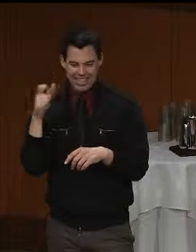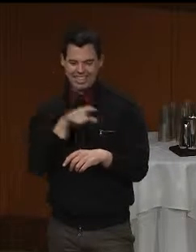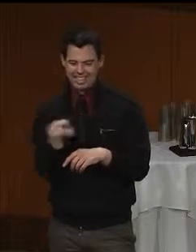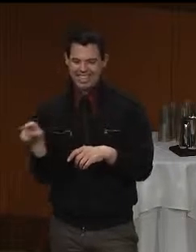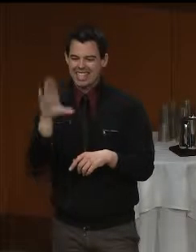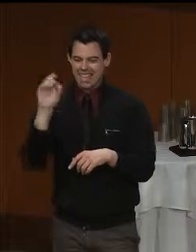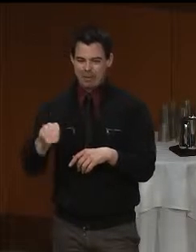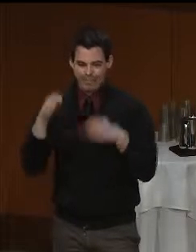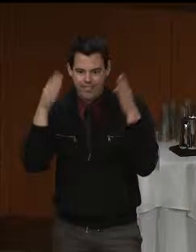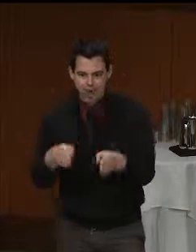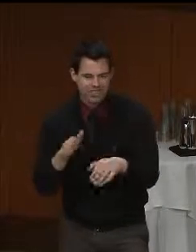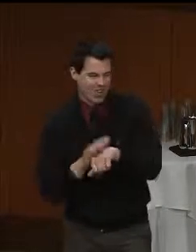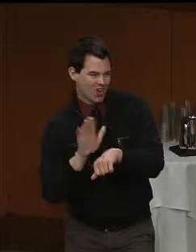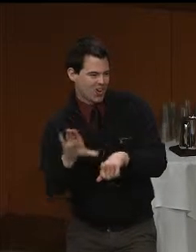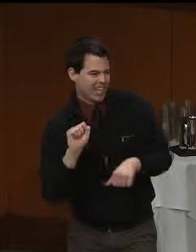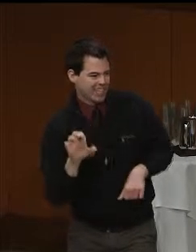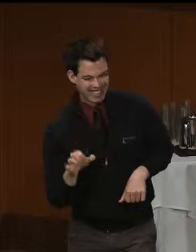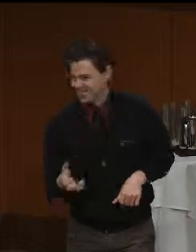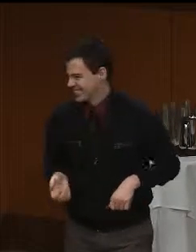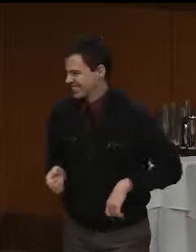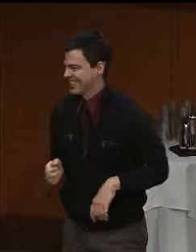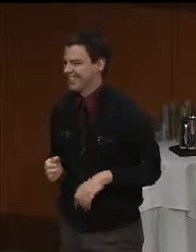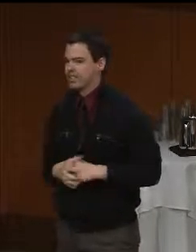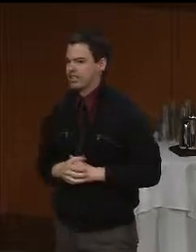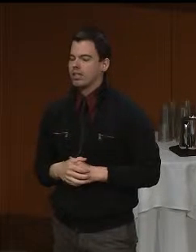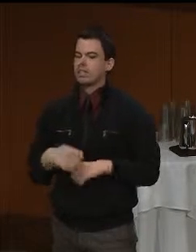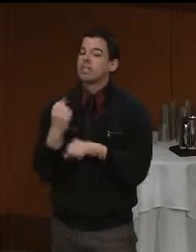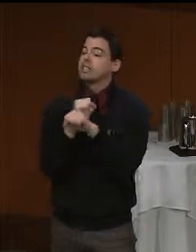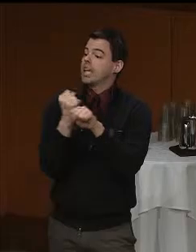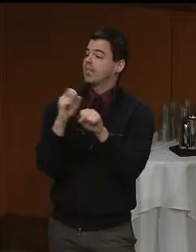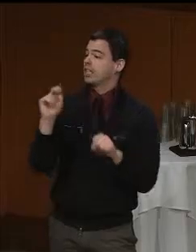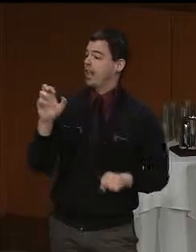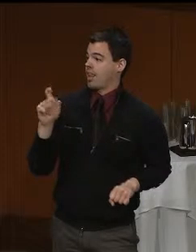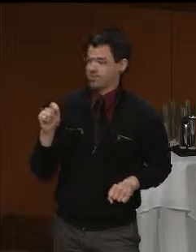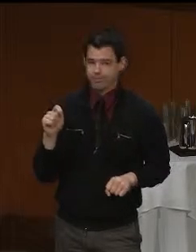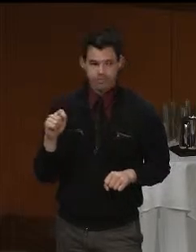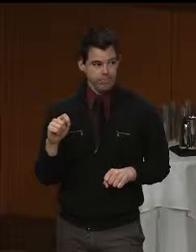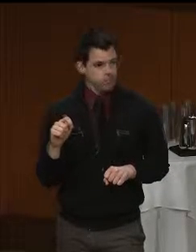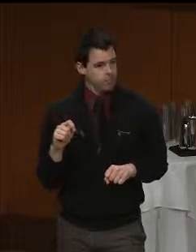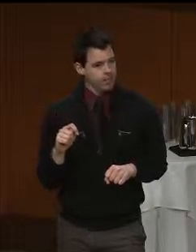For a long time her safety net, as I'm sure many of you have experienced, for a long time